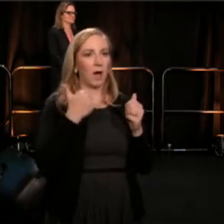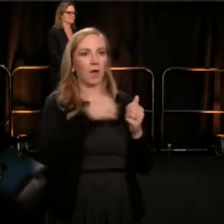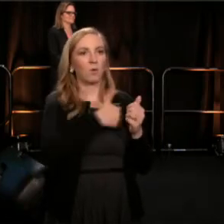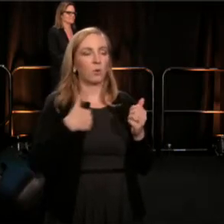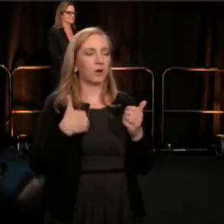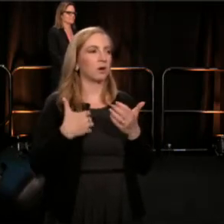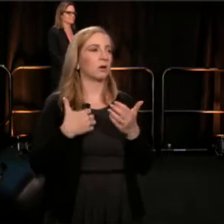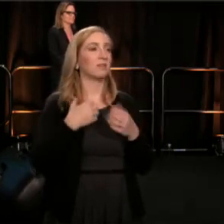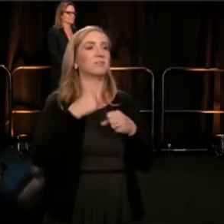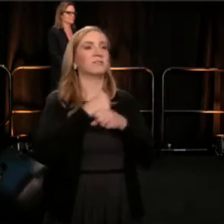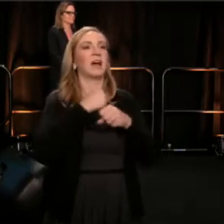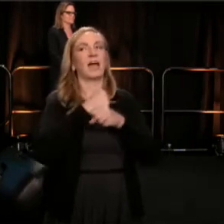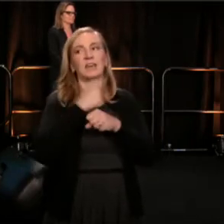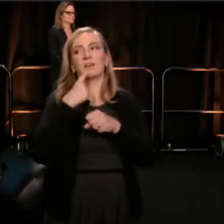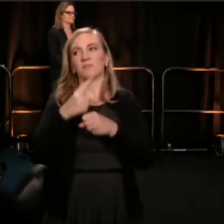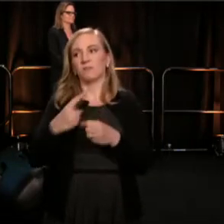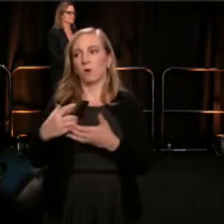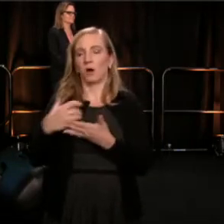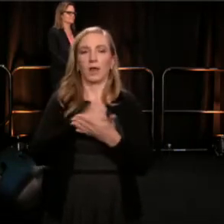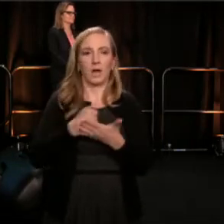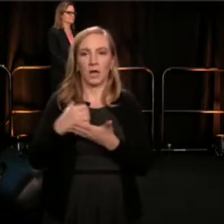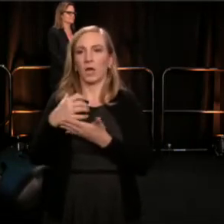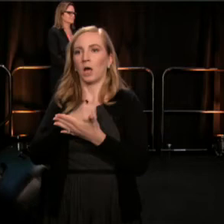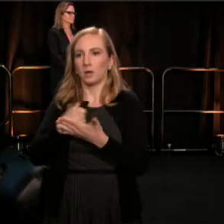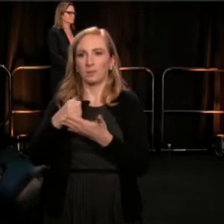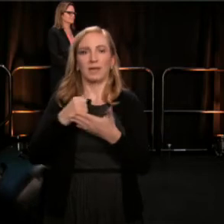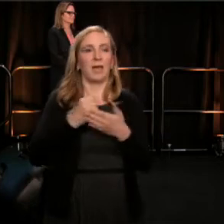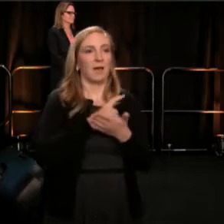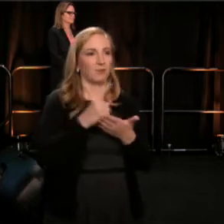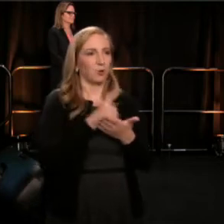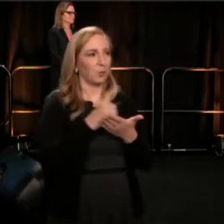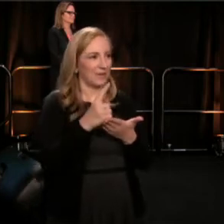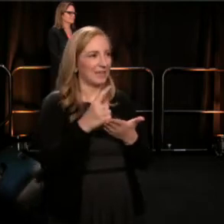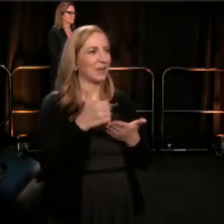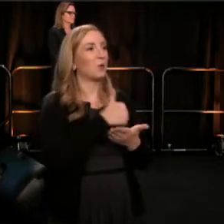And we may be a Theater Nation, but we are also a family.